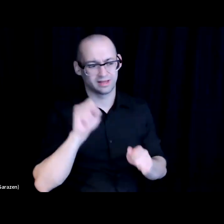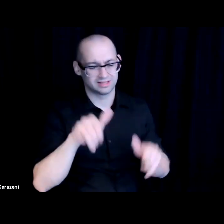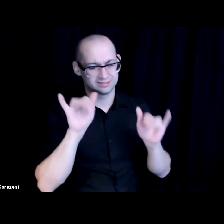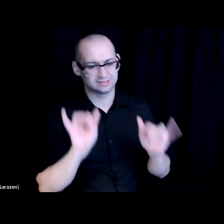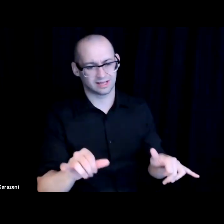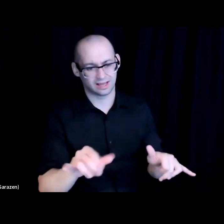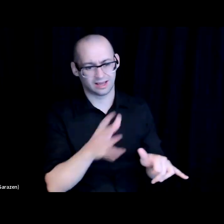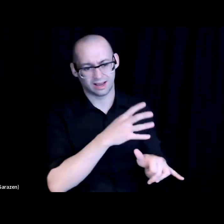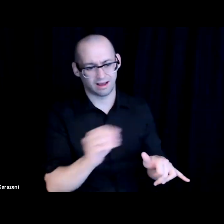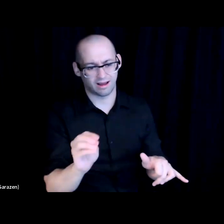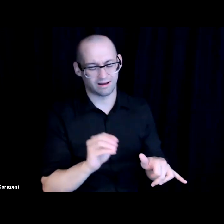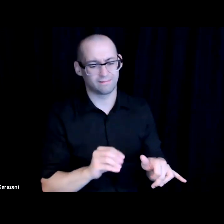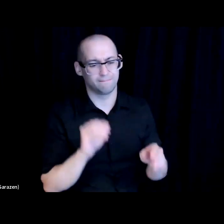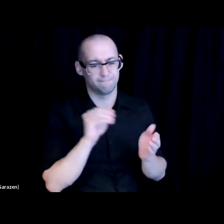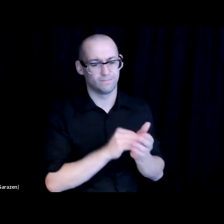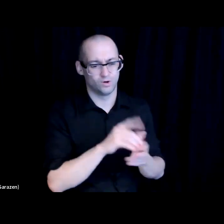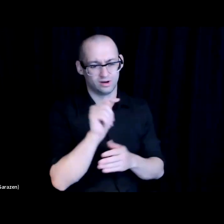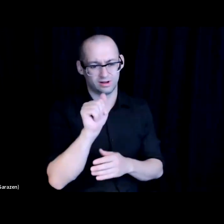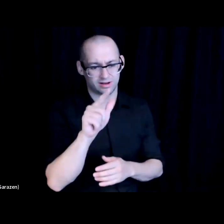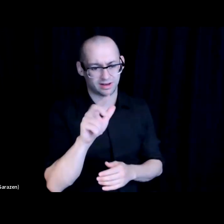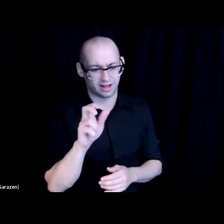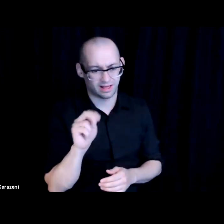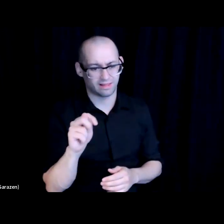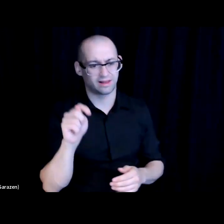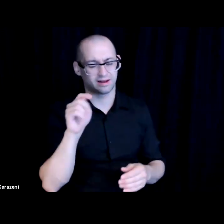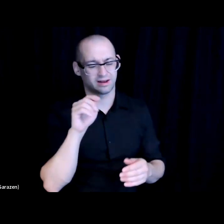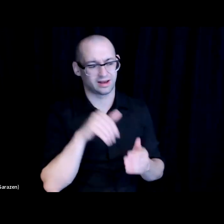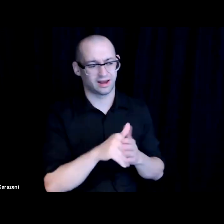put those talents in favor of developing more inclusive technology that is able to pull